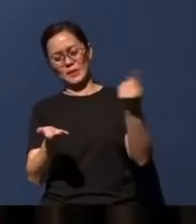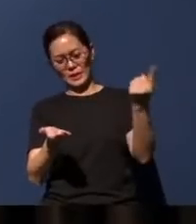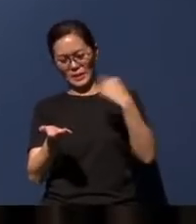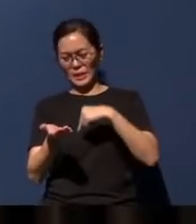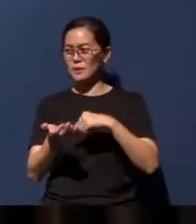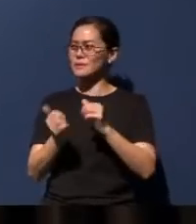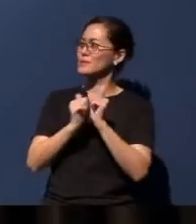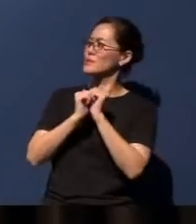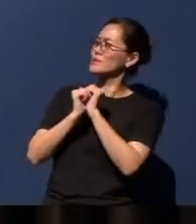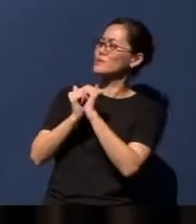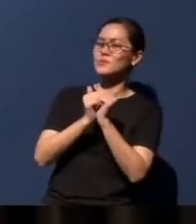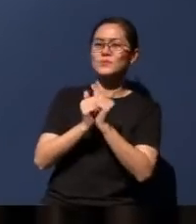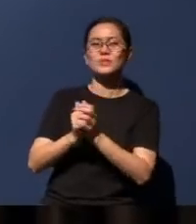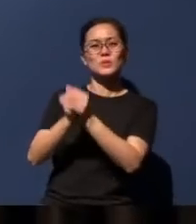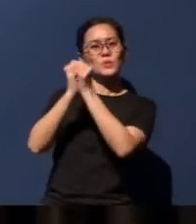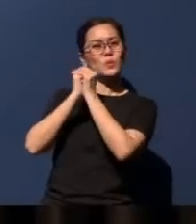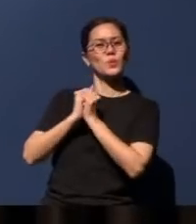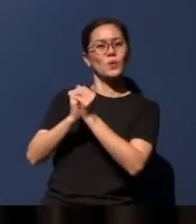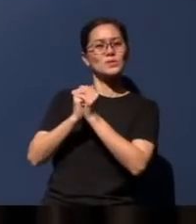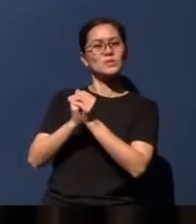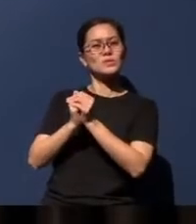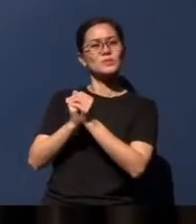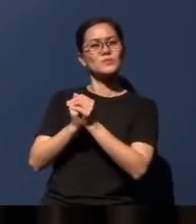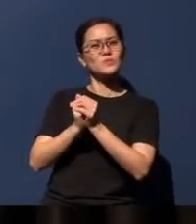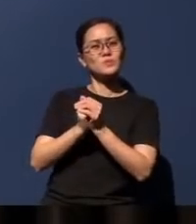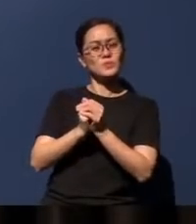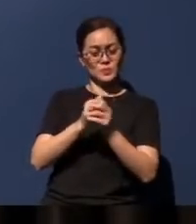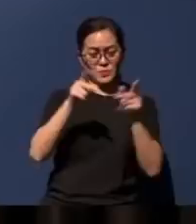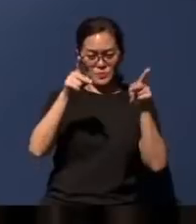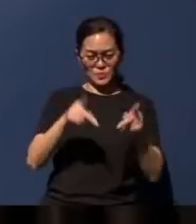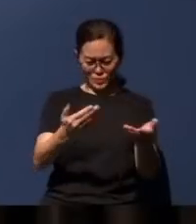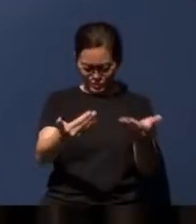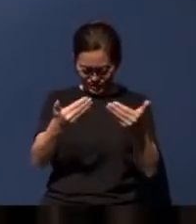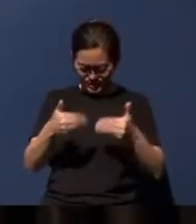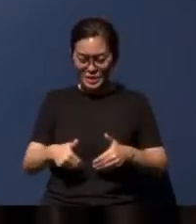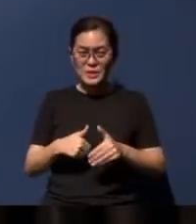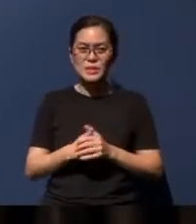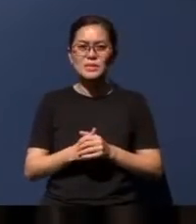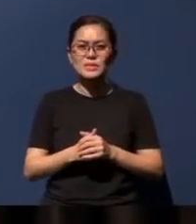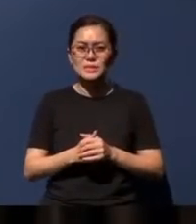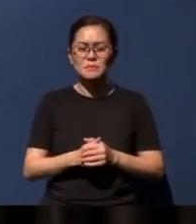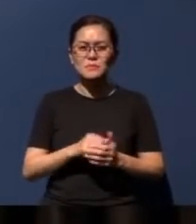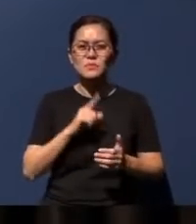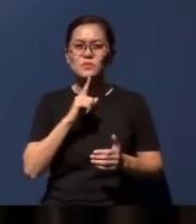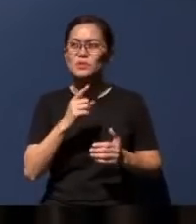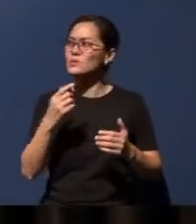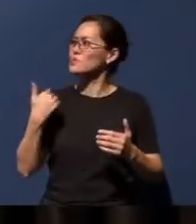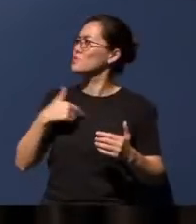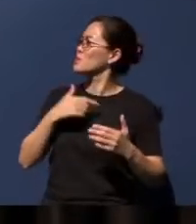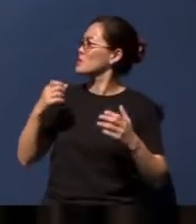God together with us in person. You know, we can definitely can take a few more bodies in this